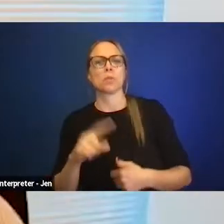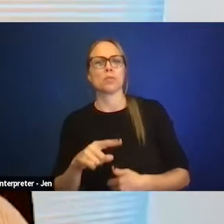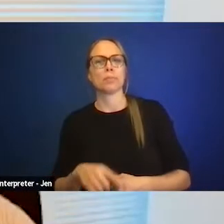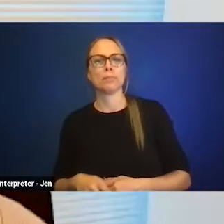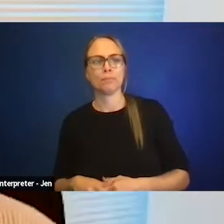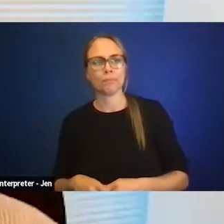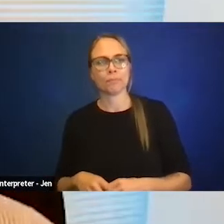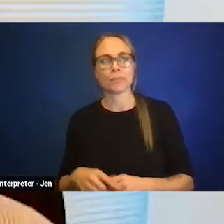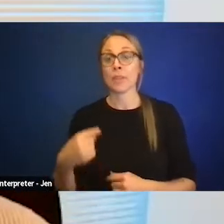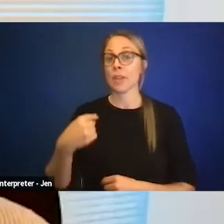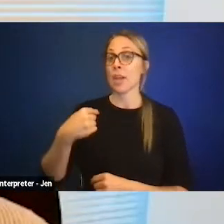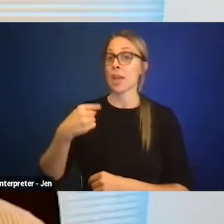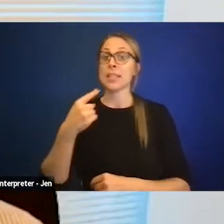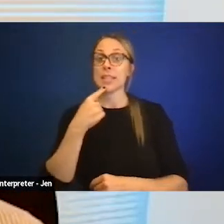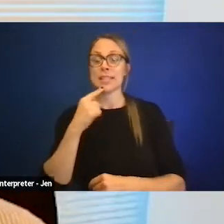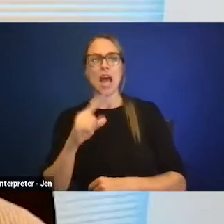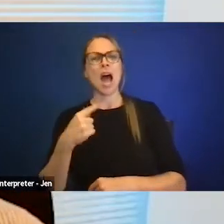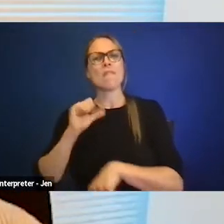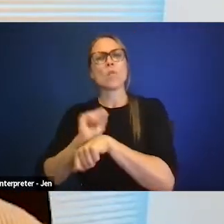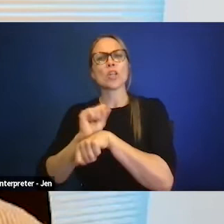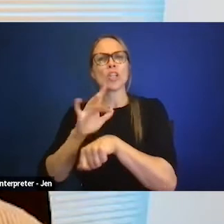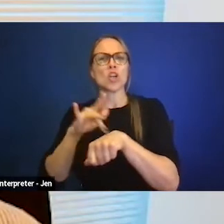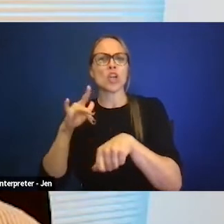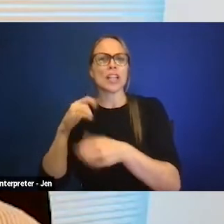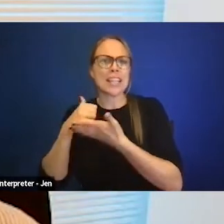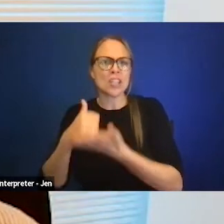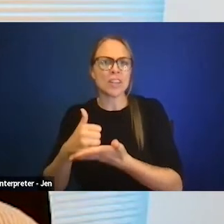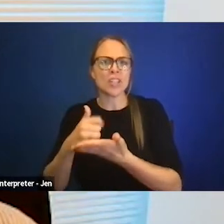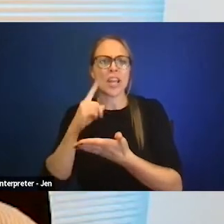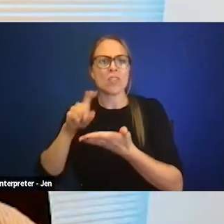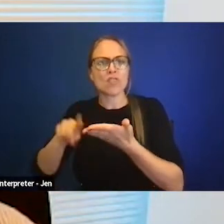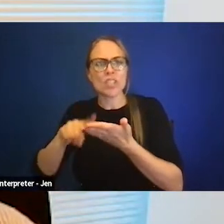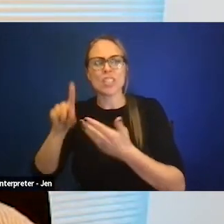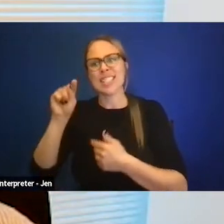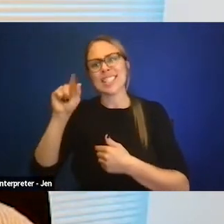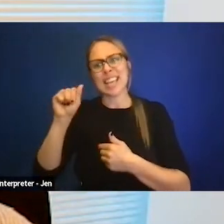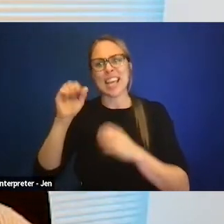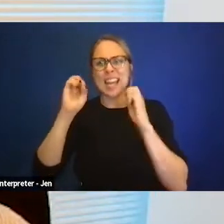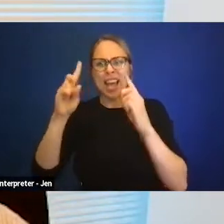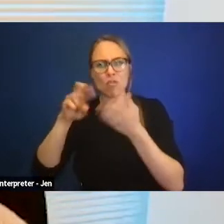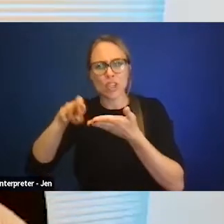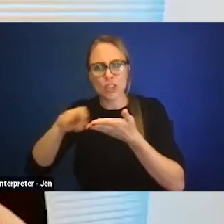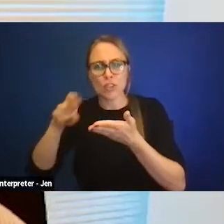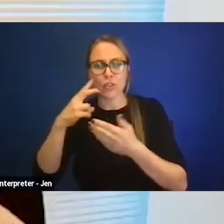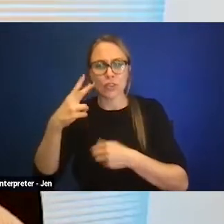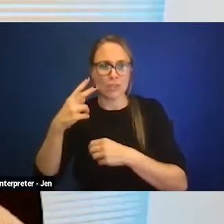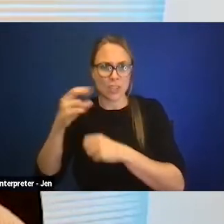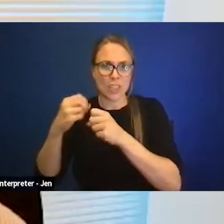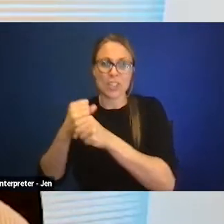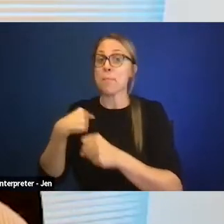I've worked in early intervention and special ed research in TA for close to 30 years and have two godchildren with autism.